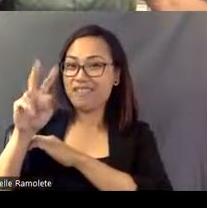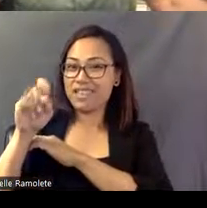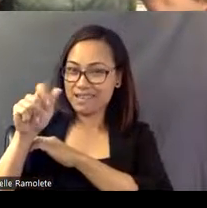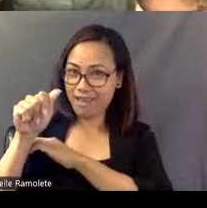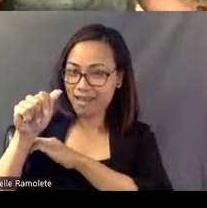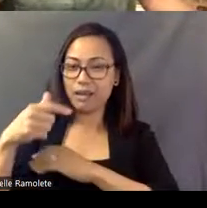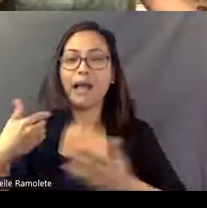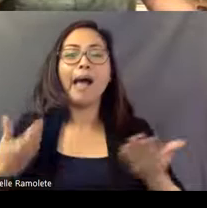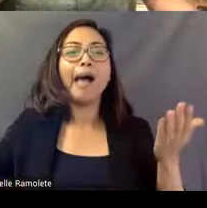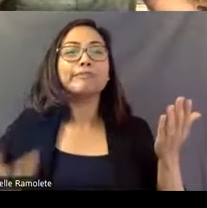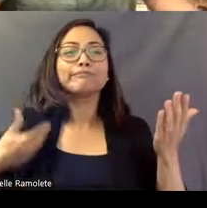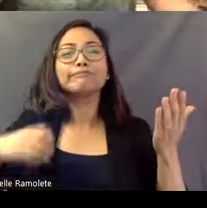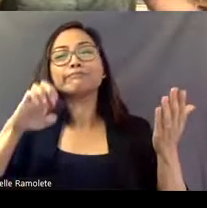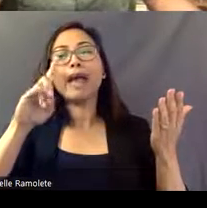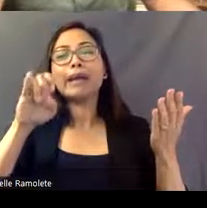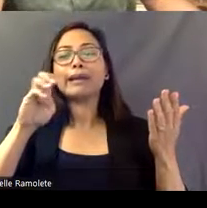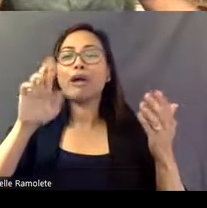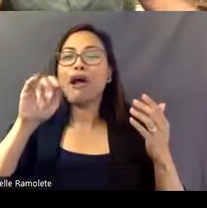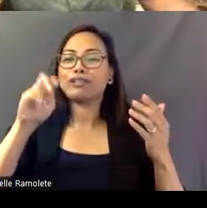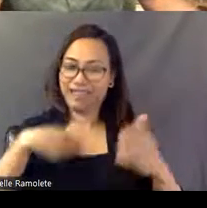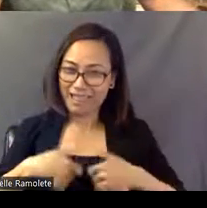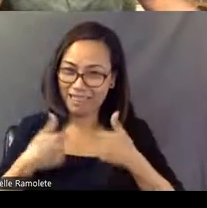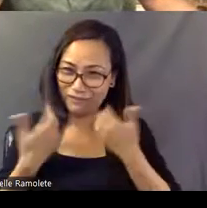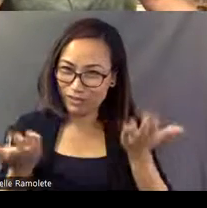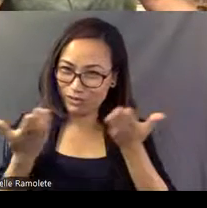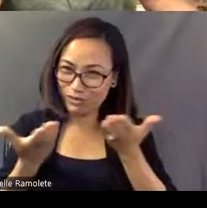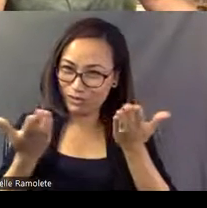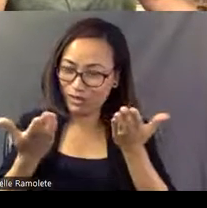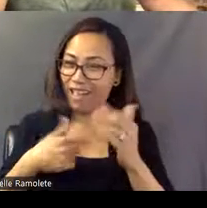to us? [Eddie] [recorded] Hello there, all you people, this is Marion County, and Buena Vista's the